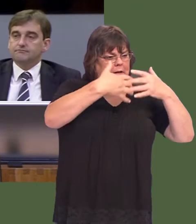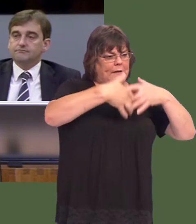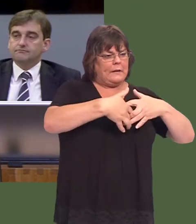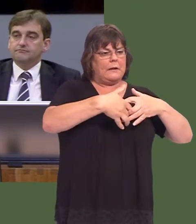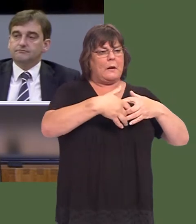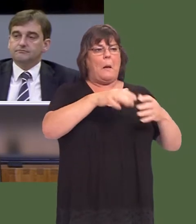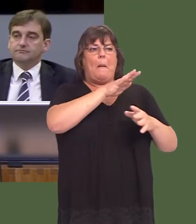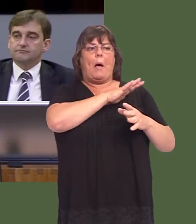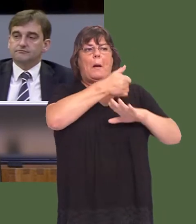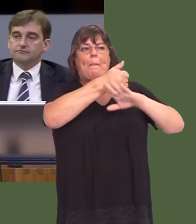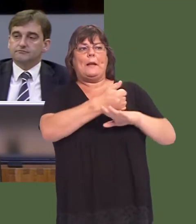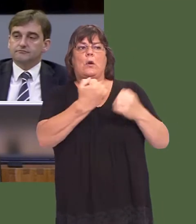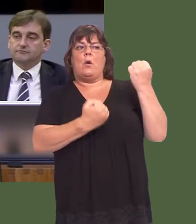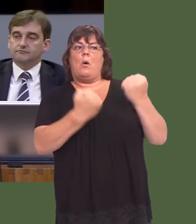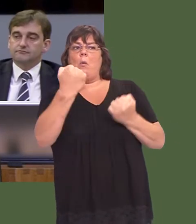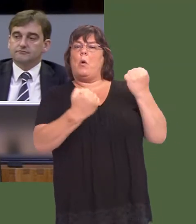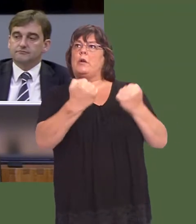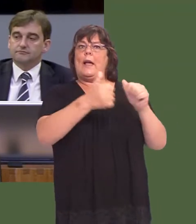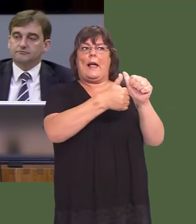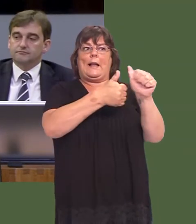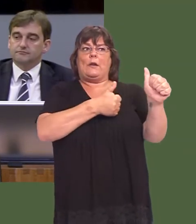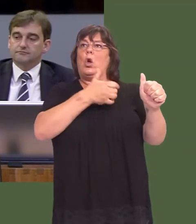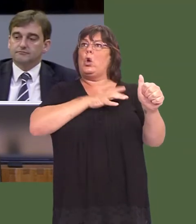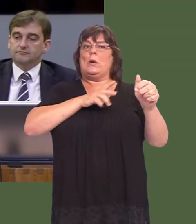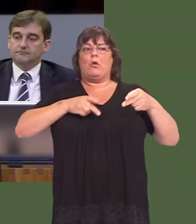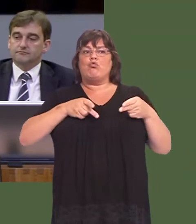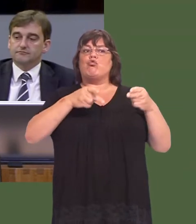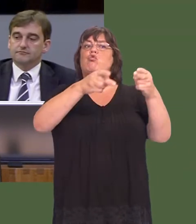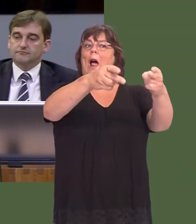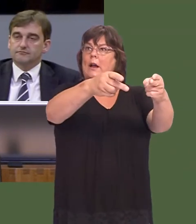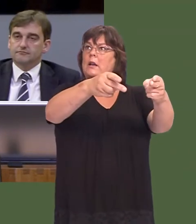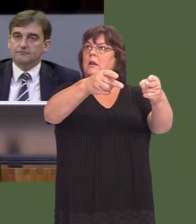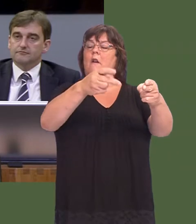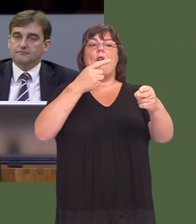park based on the automotive industry, you would need a track for testing, and that opportunity